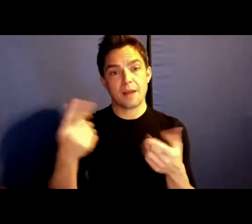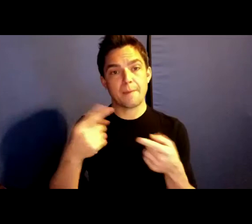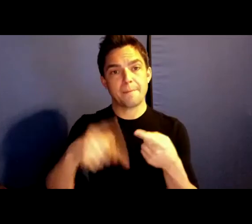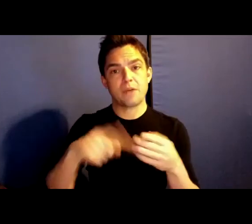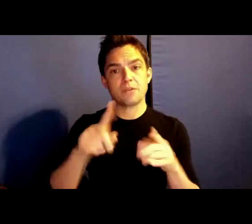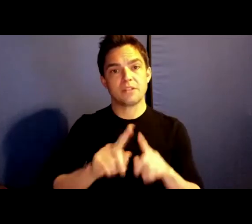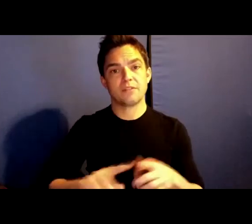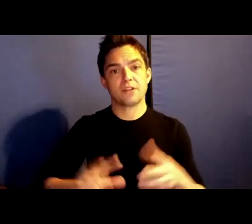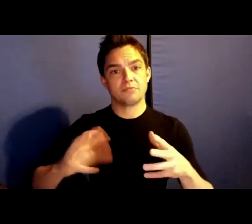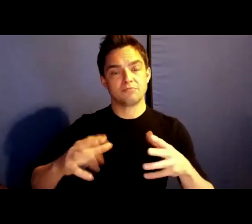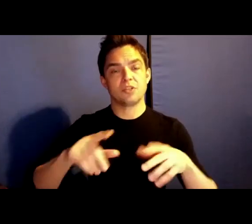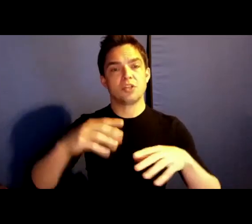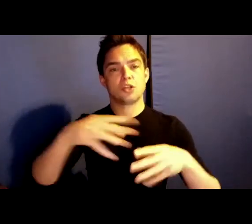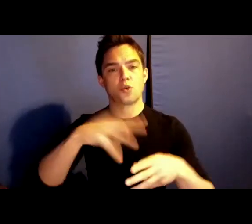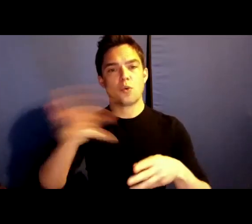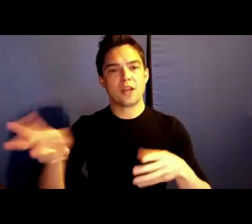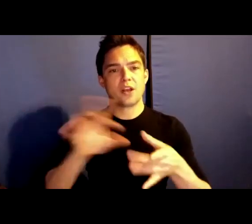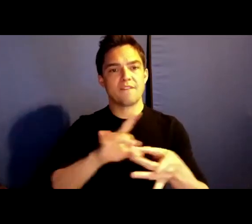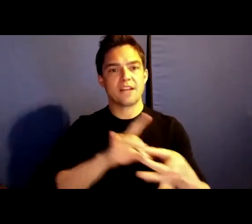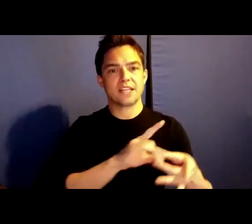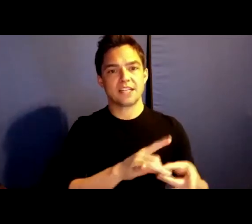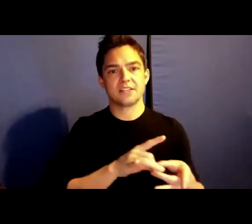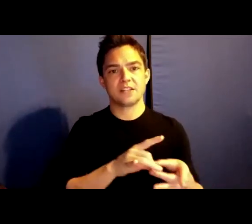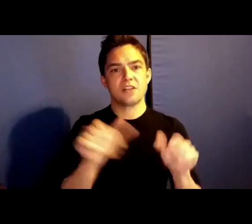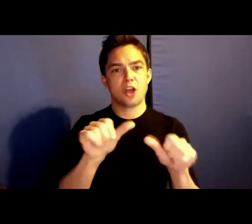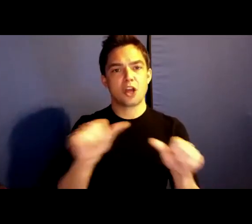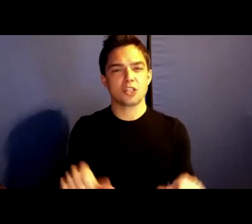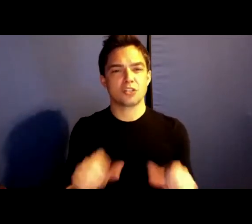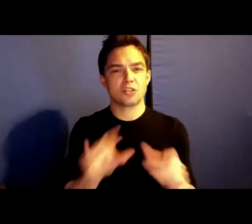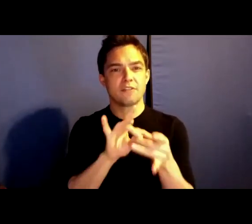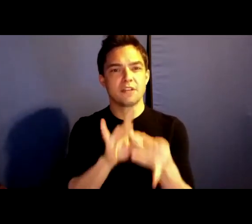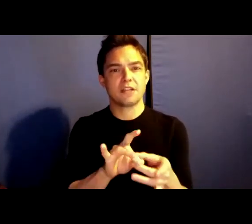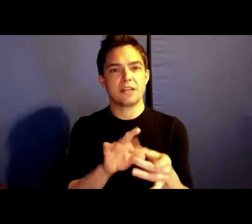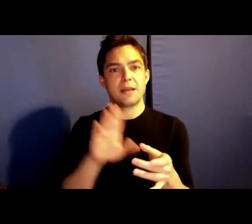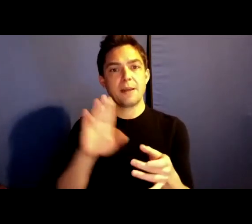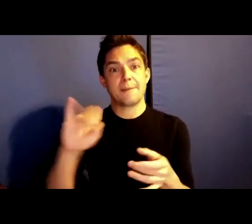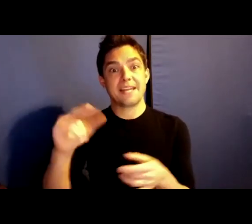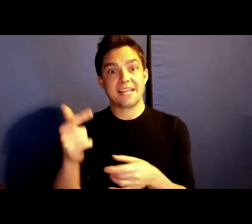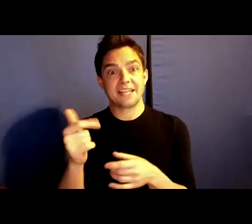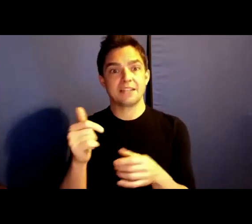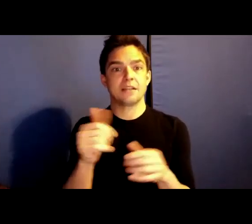affinities, and the architectures of being and not being together with others in space